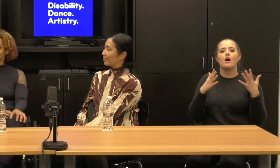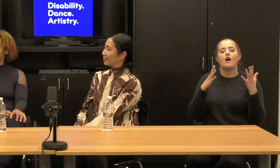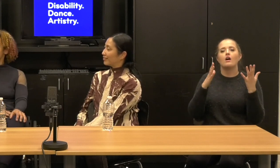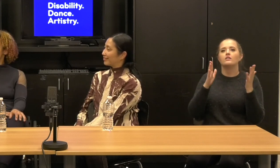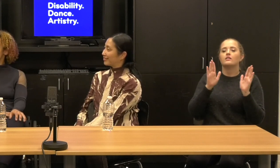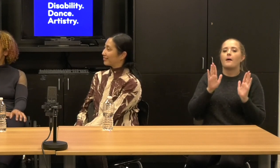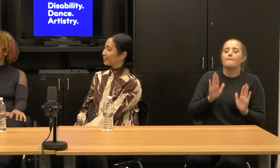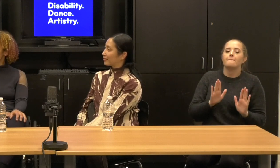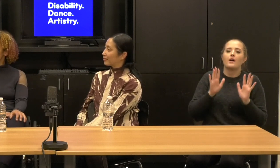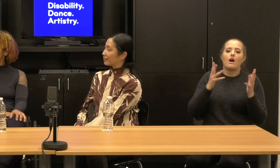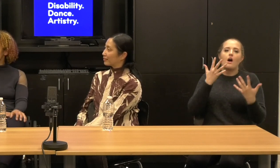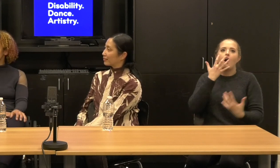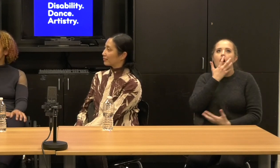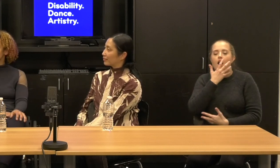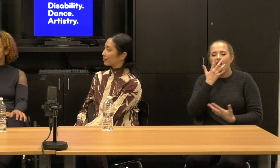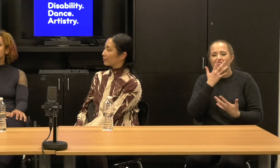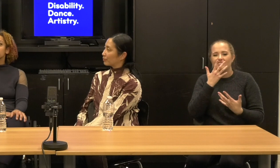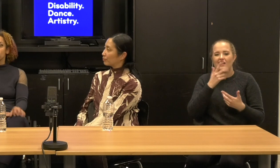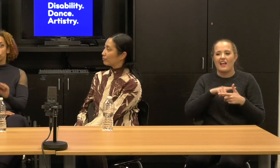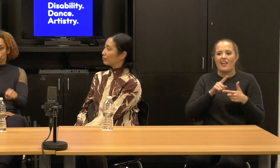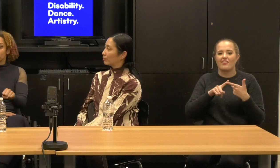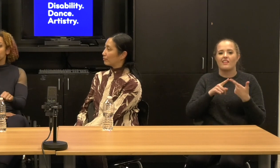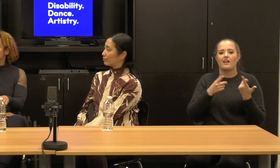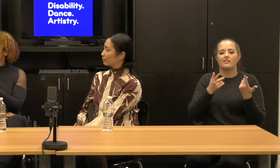That actually becomes a way of actually limiting the artistry itself.